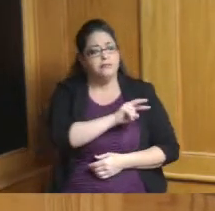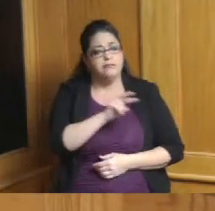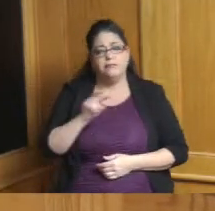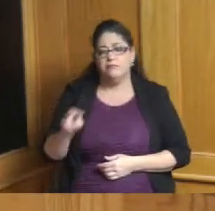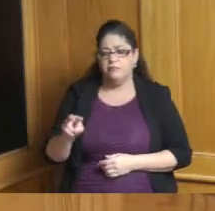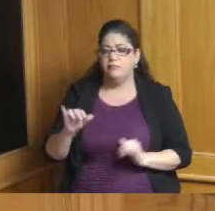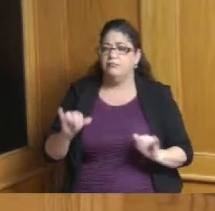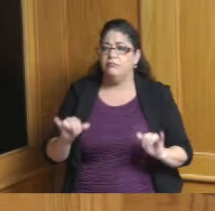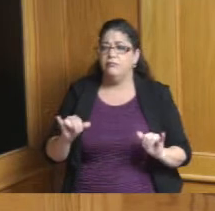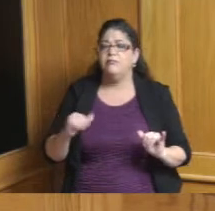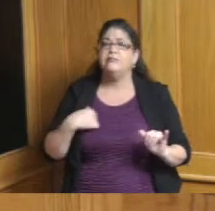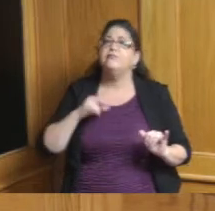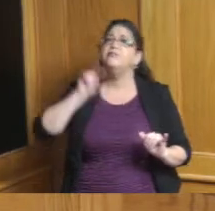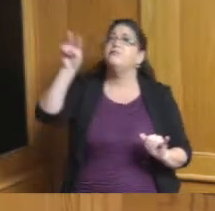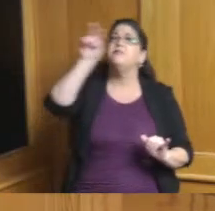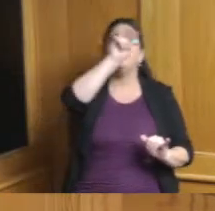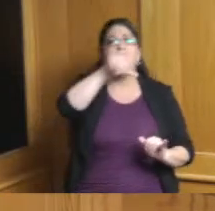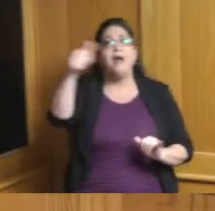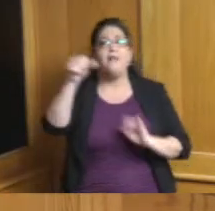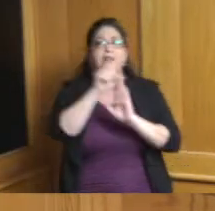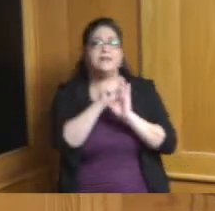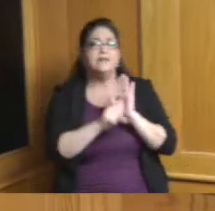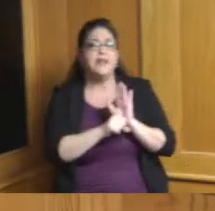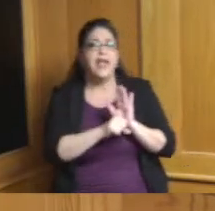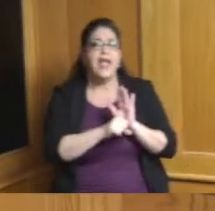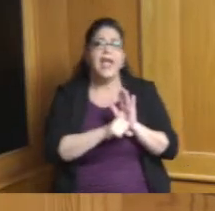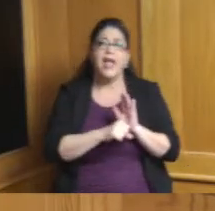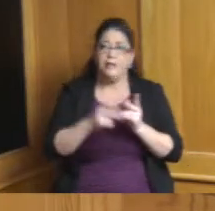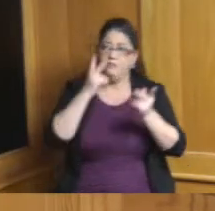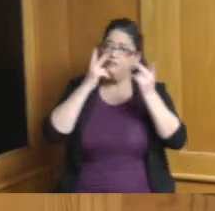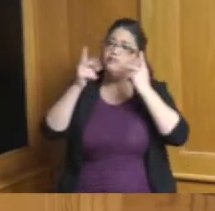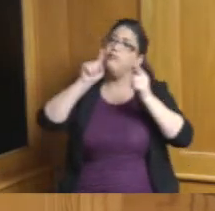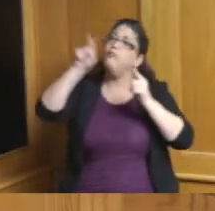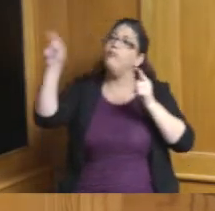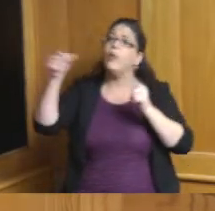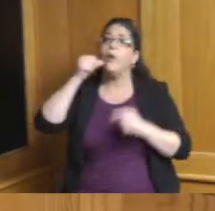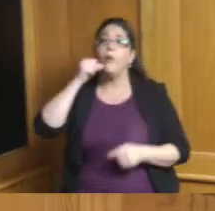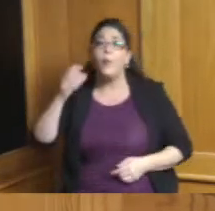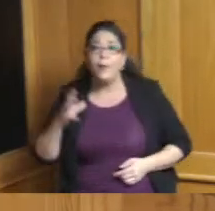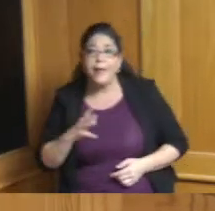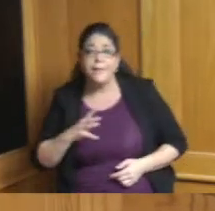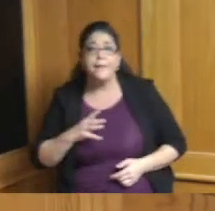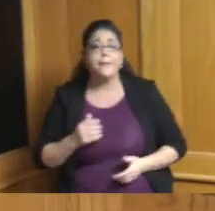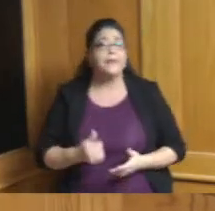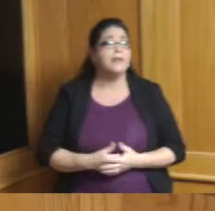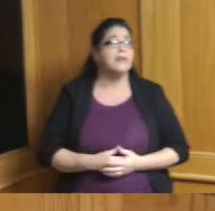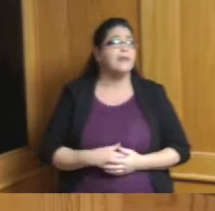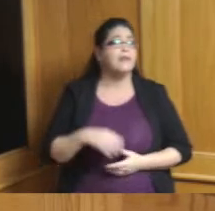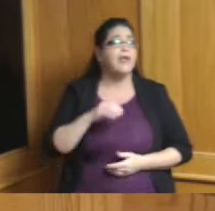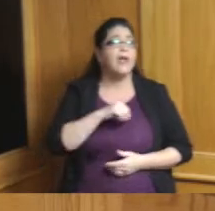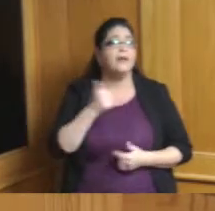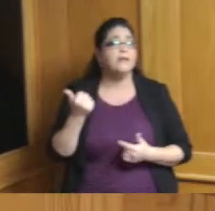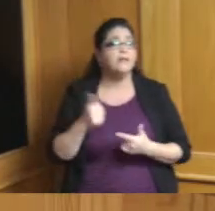states and we start to see women and I certainly will follow up more with this the greater greater